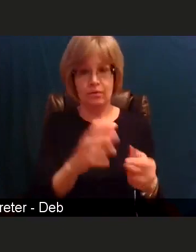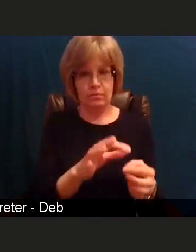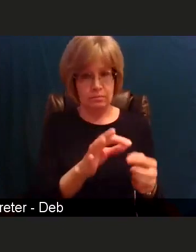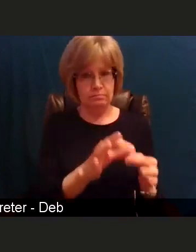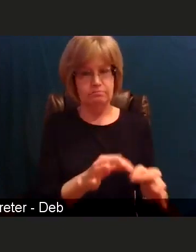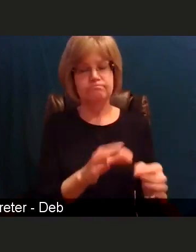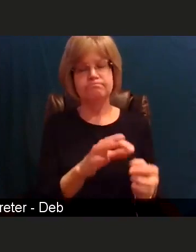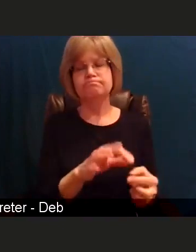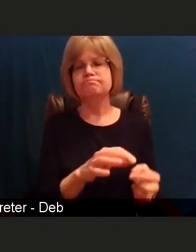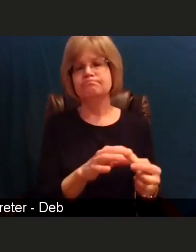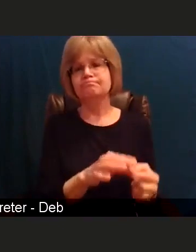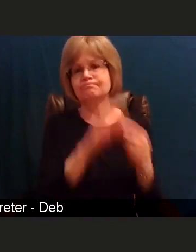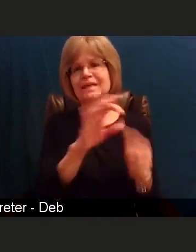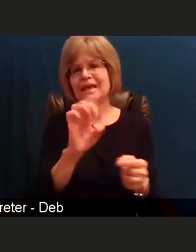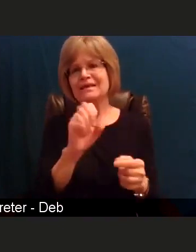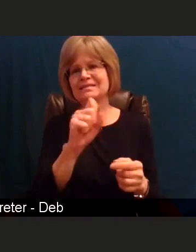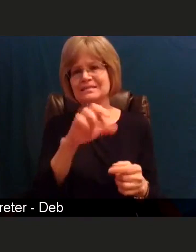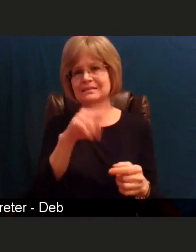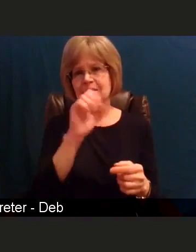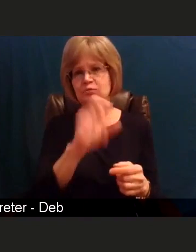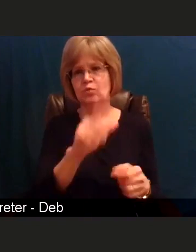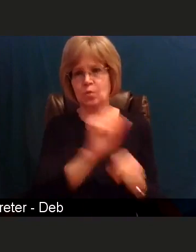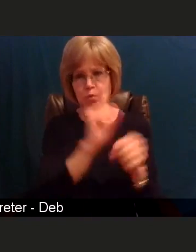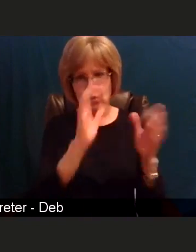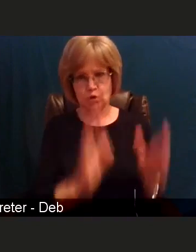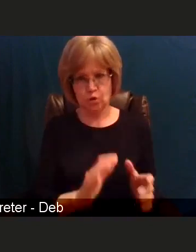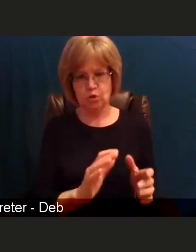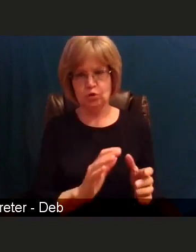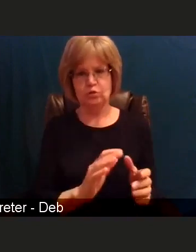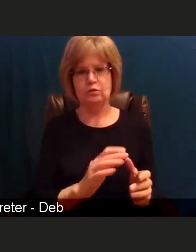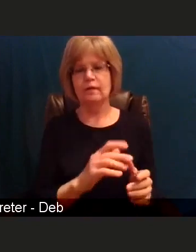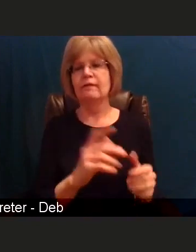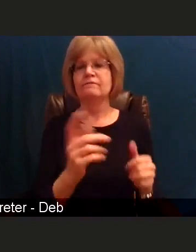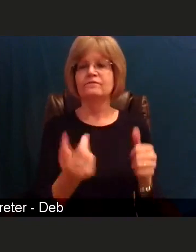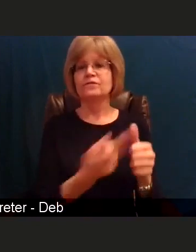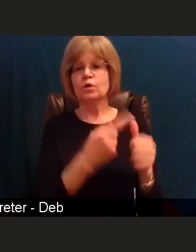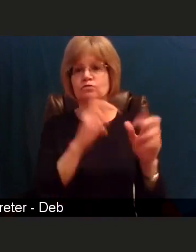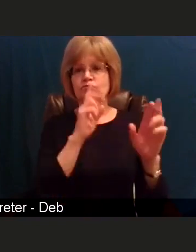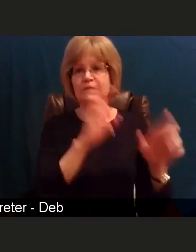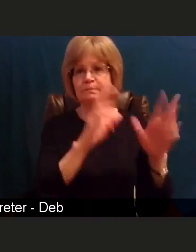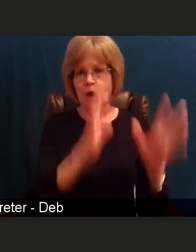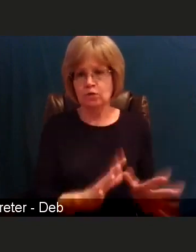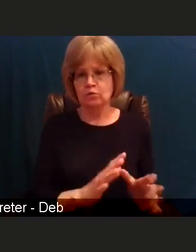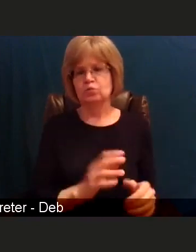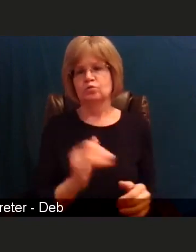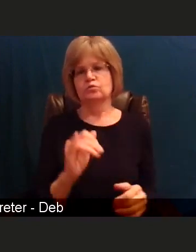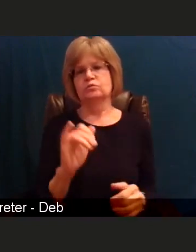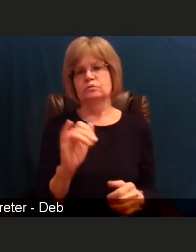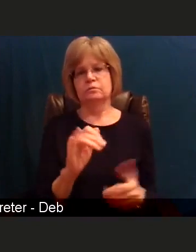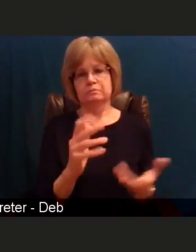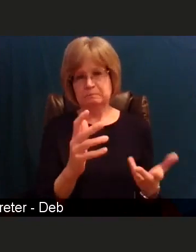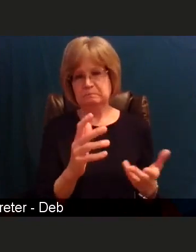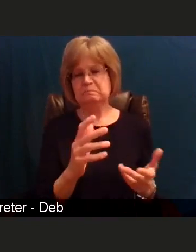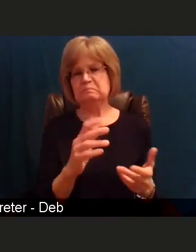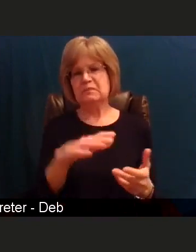So there are a lot of frontline first-line responders in tier 1A, some of the other first responders